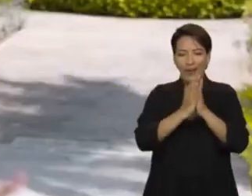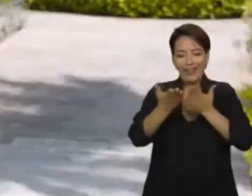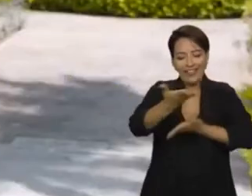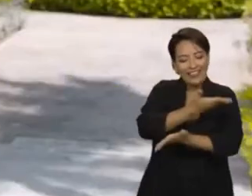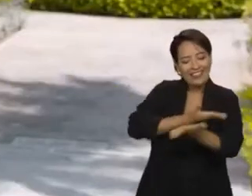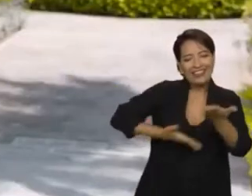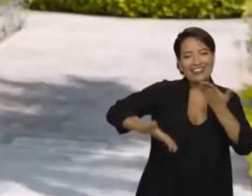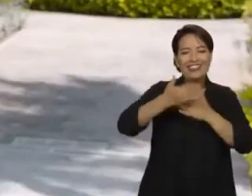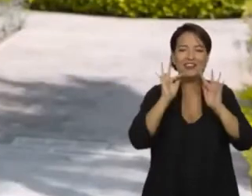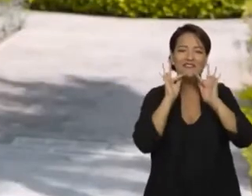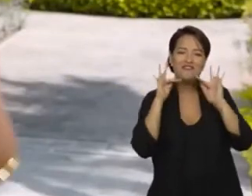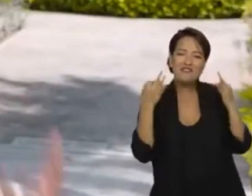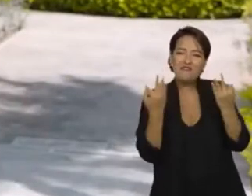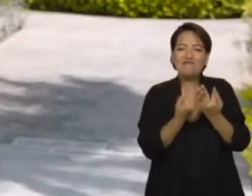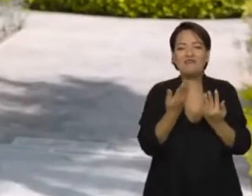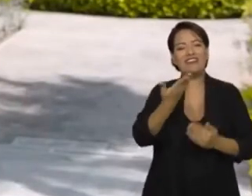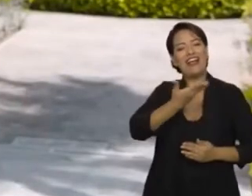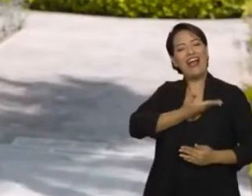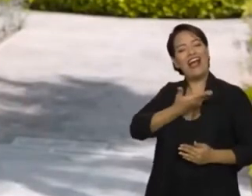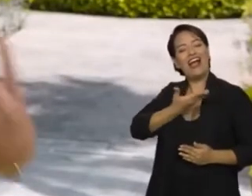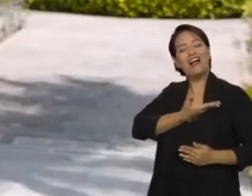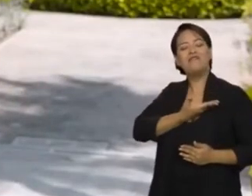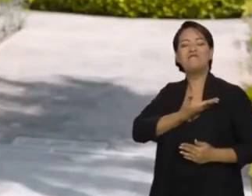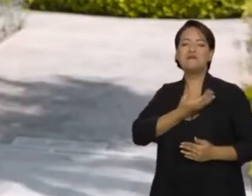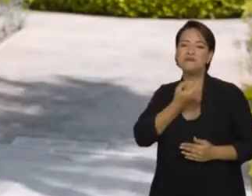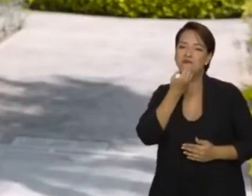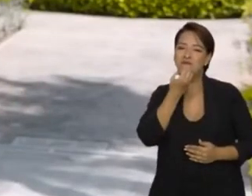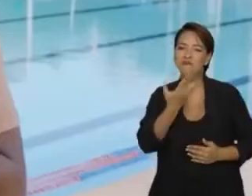Interacting with family, friends, having a moment of relaxation.